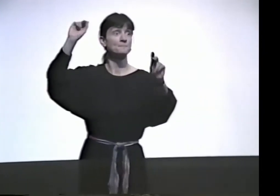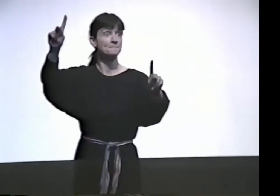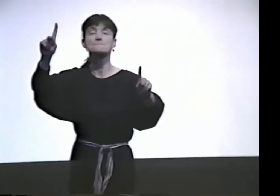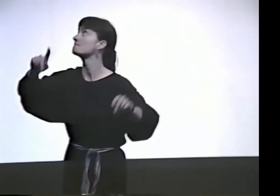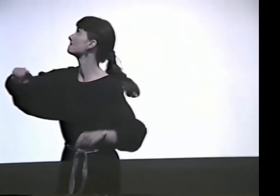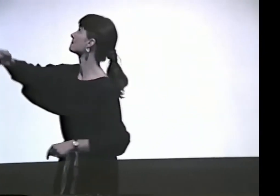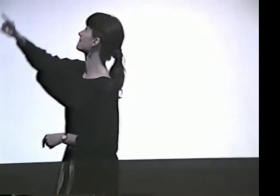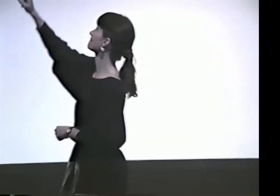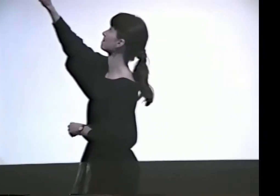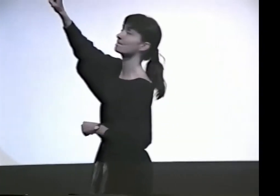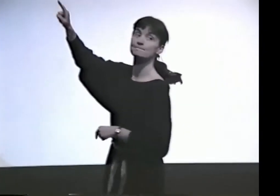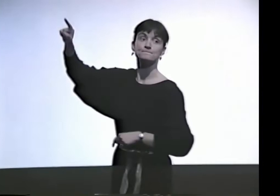OK.